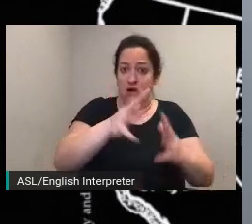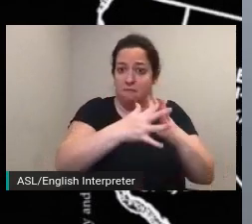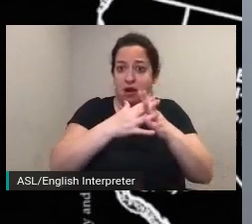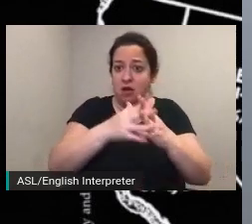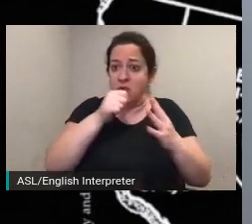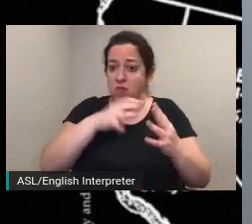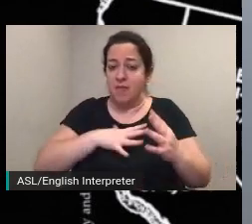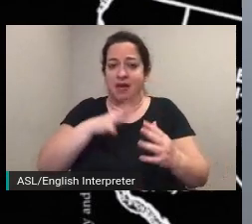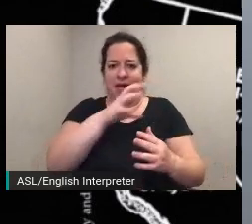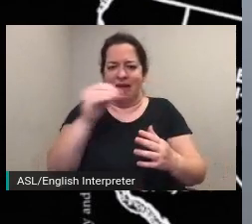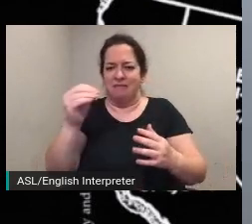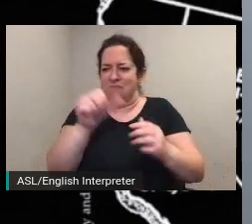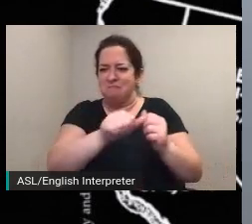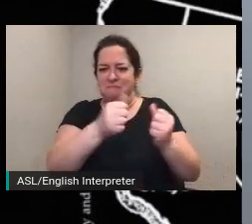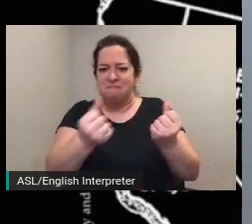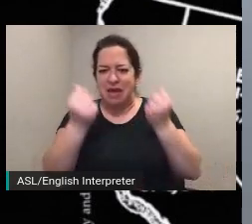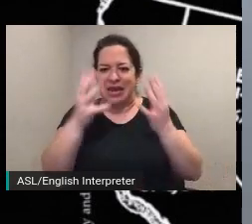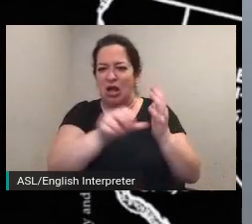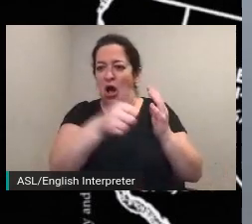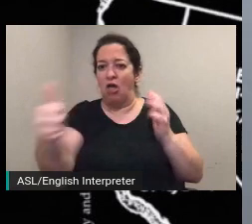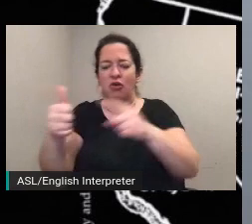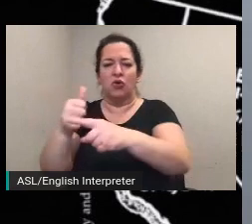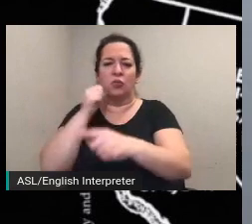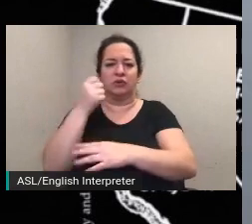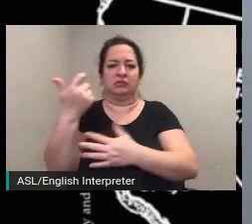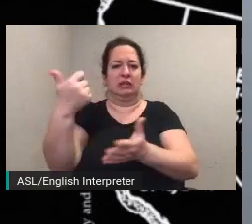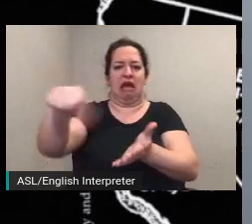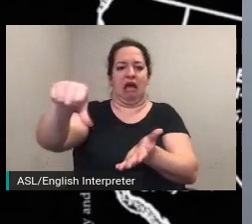for many women 1920 was simply a new chapter